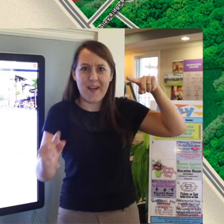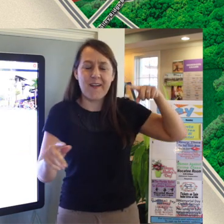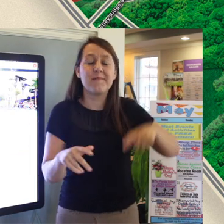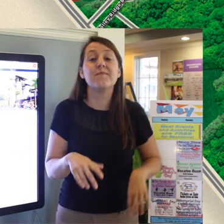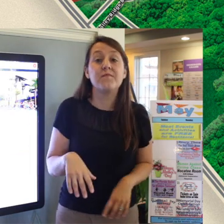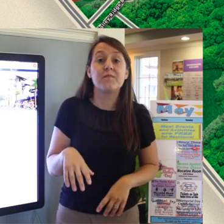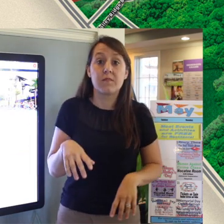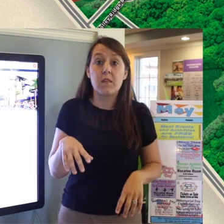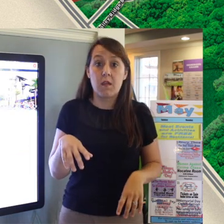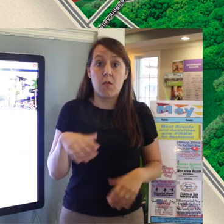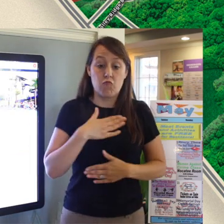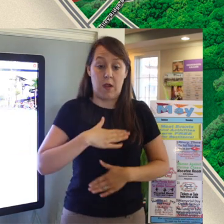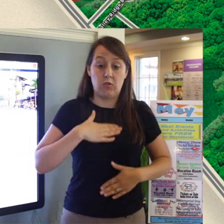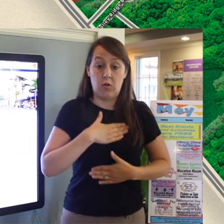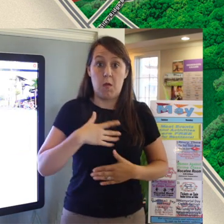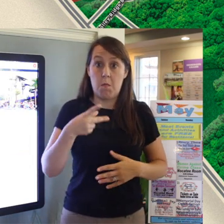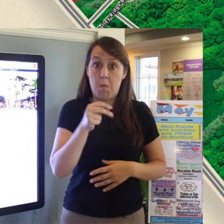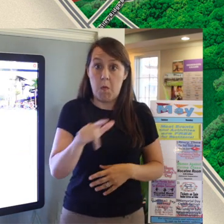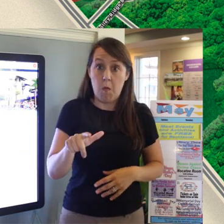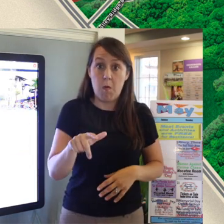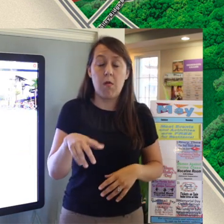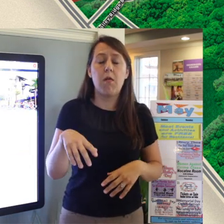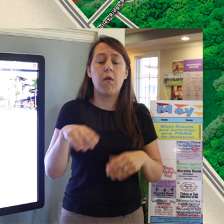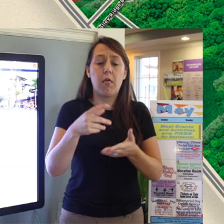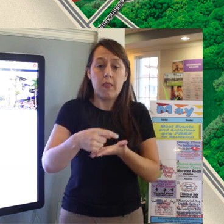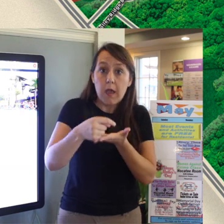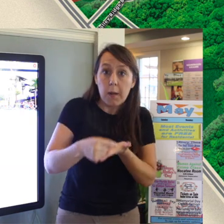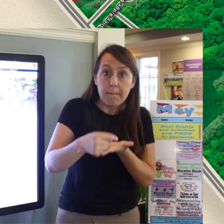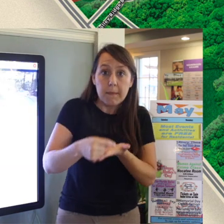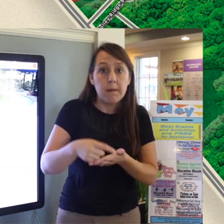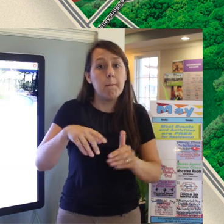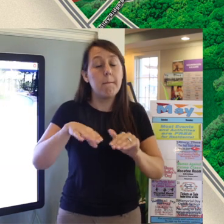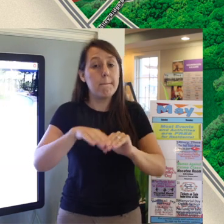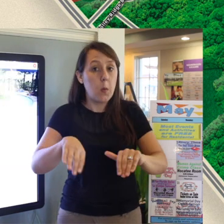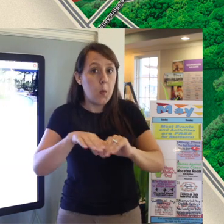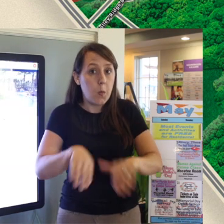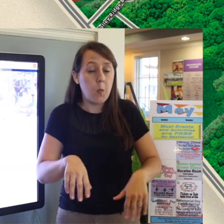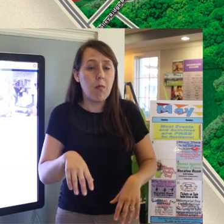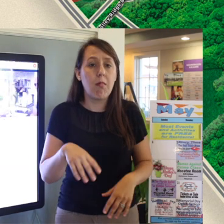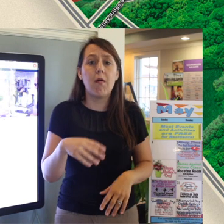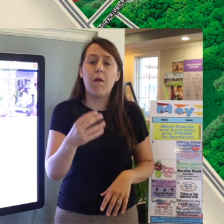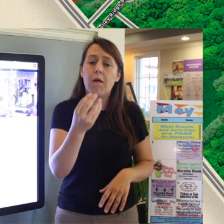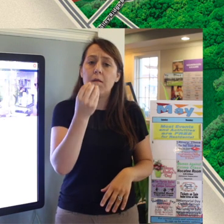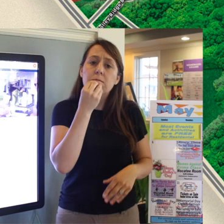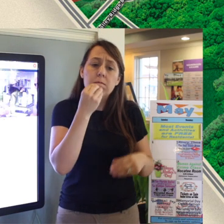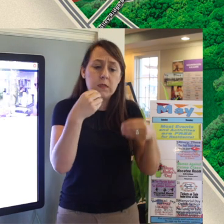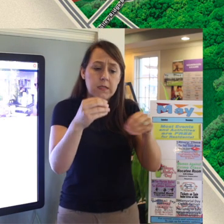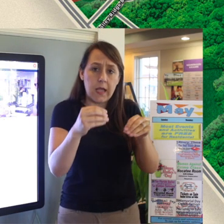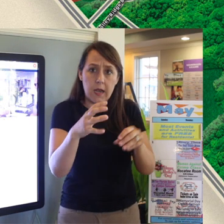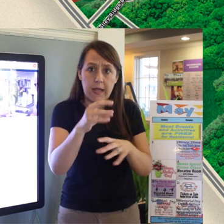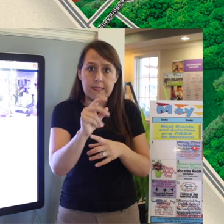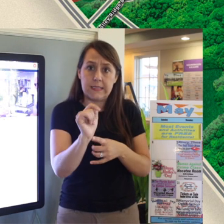There's a recreational pool in the back, a therapeutic pool in the back. Concession stand and tiki bar in the center.